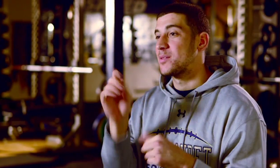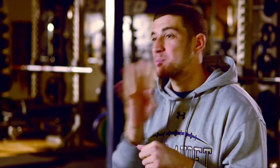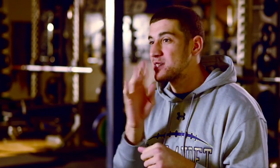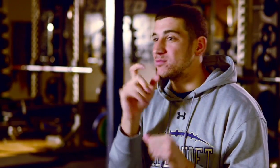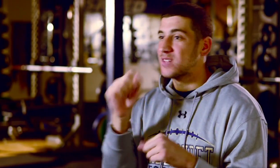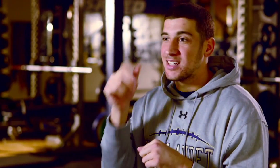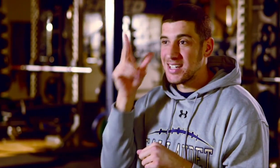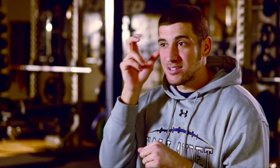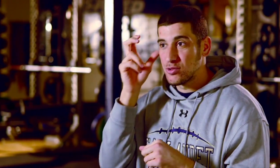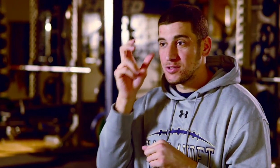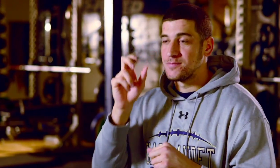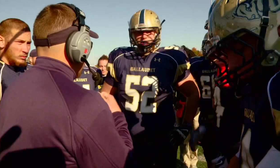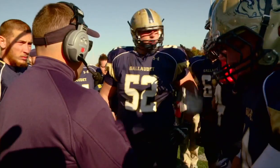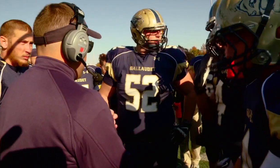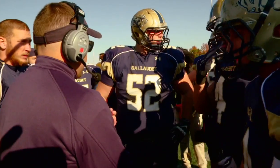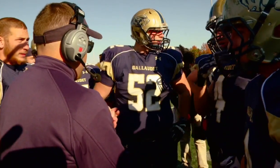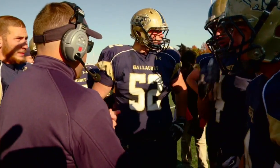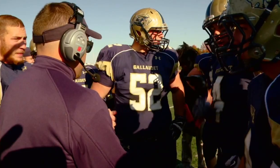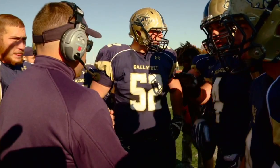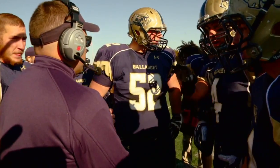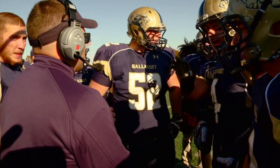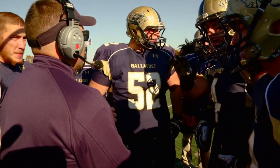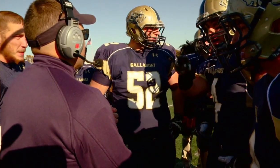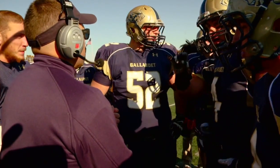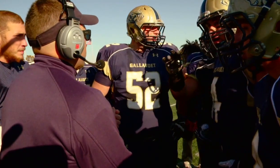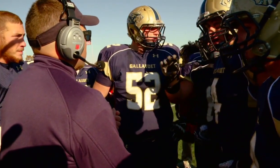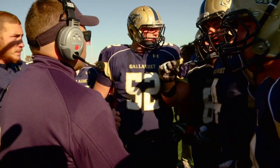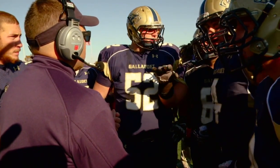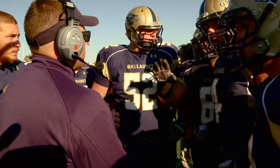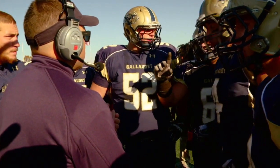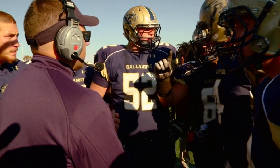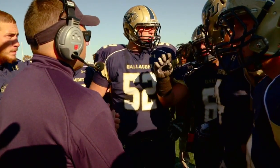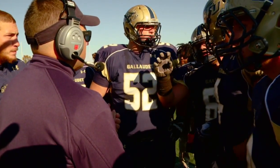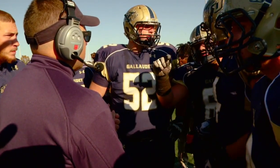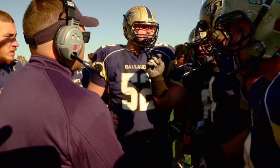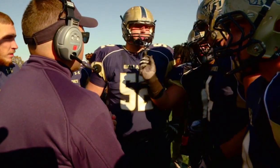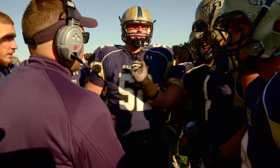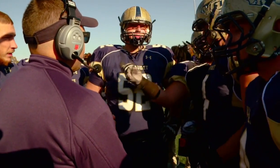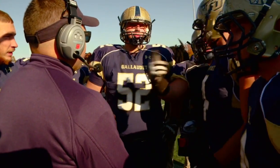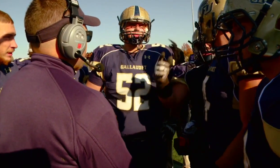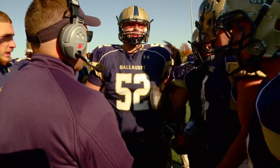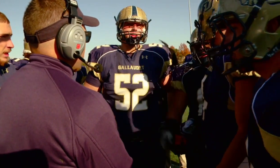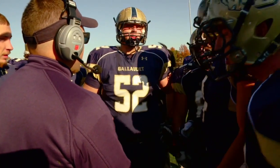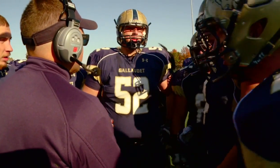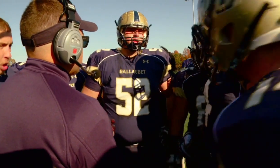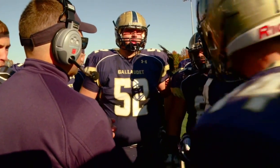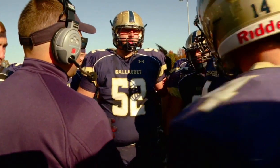who could speak and hear versus the other individuals that were Deaf and used American Sign Language.